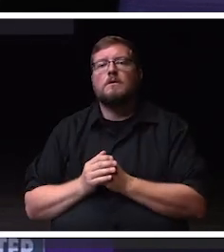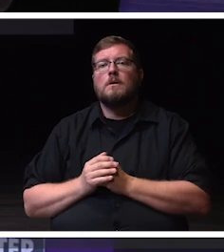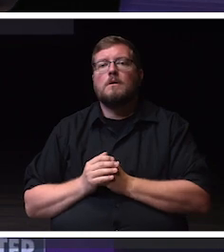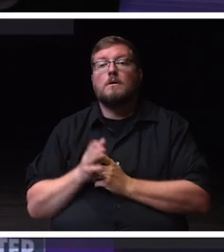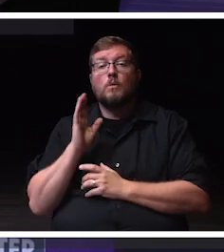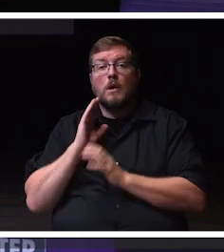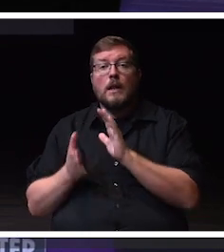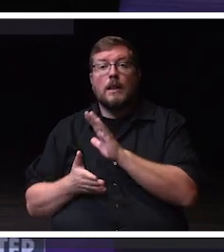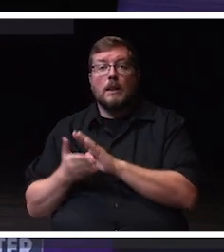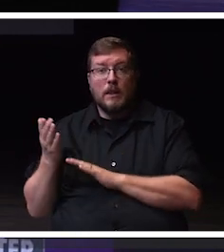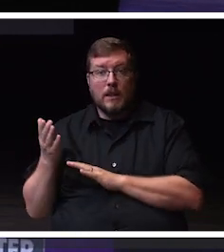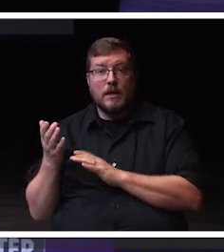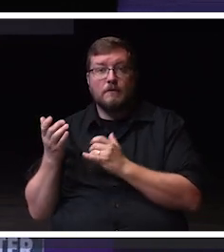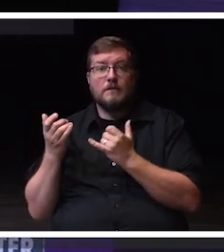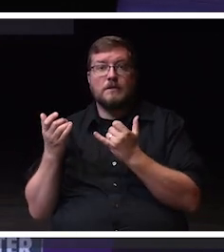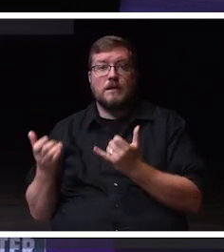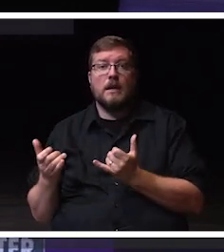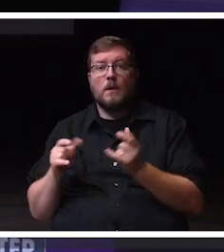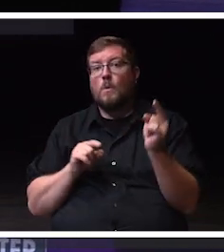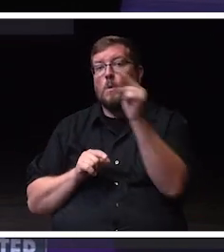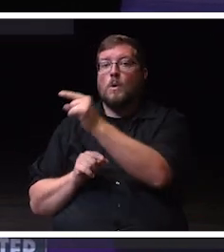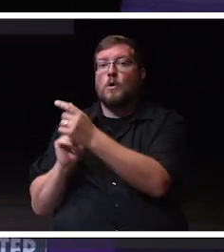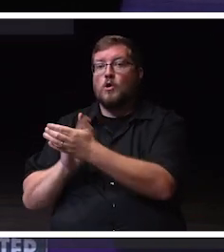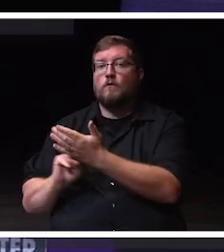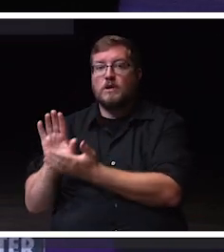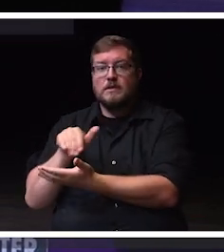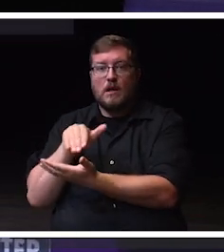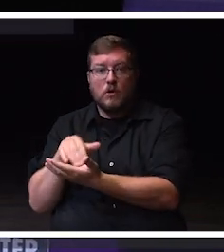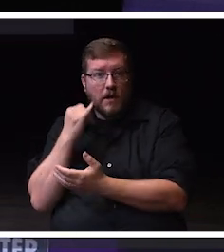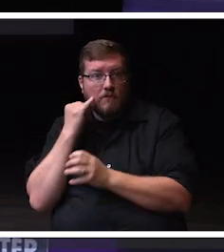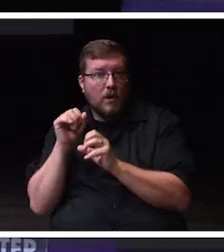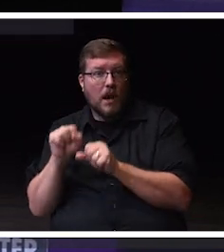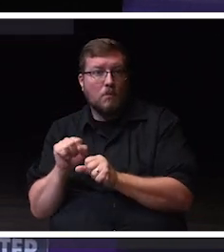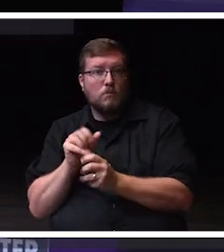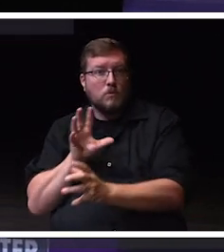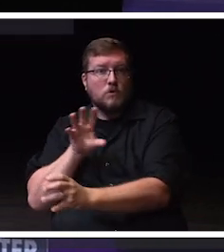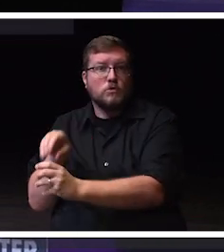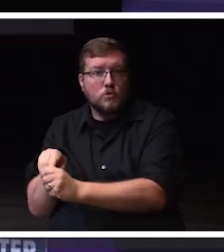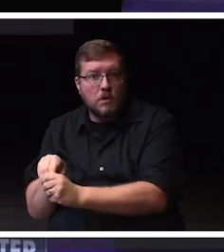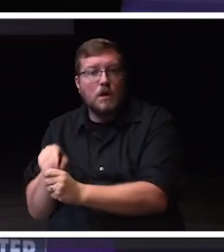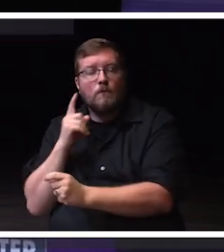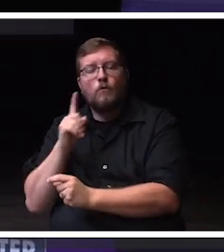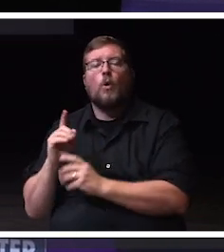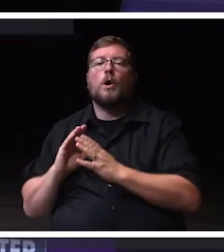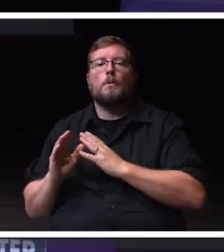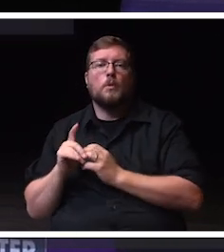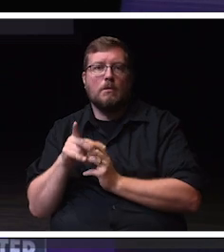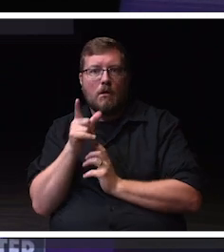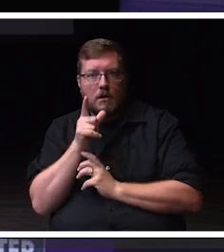and head to the University Center. Those who are able to join us for a community lunch collectively together.